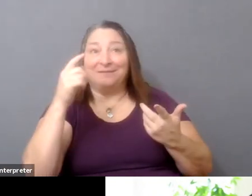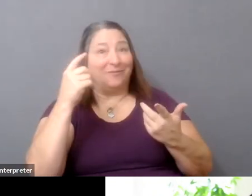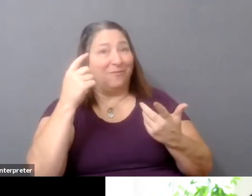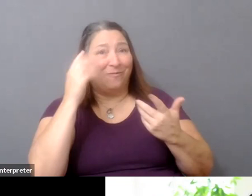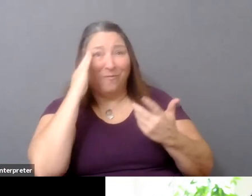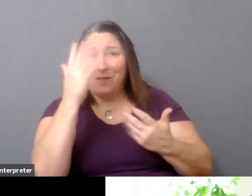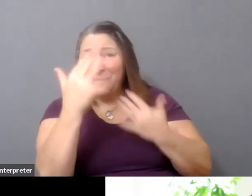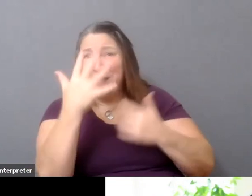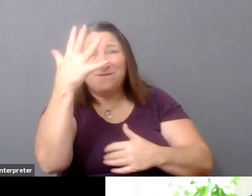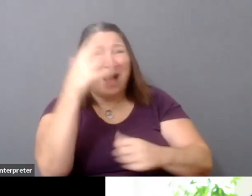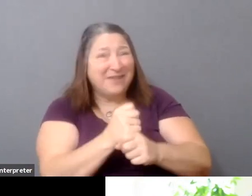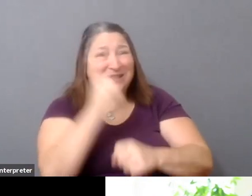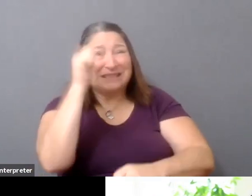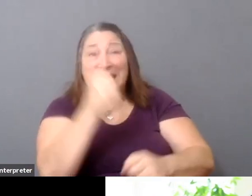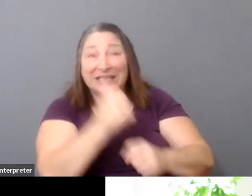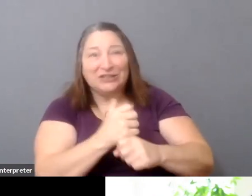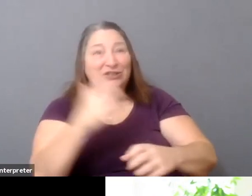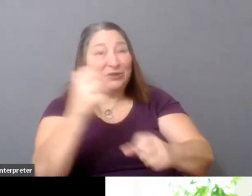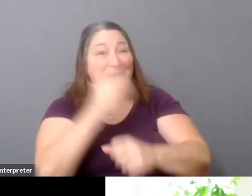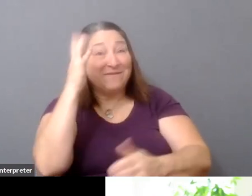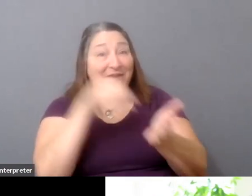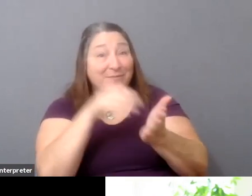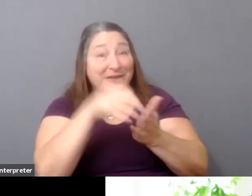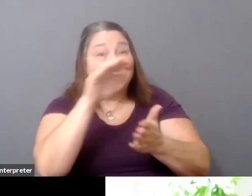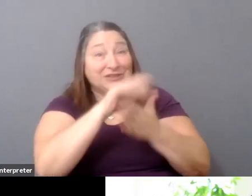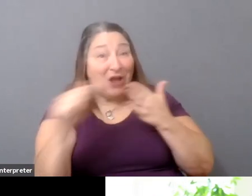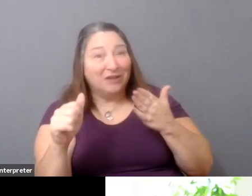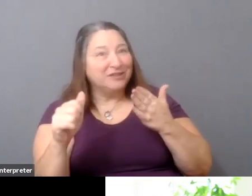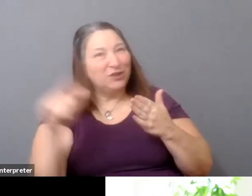That's-- you know, your time is the most important asset that you have.